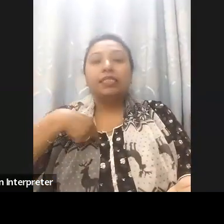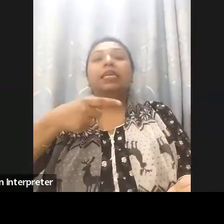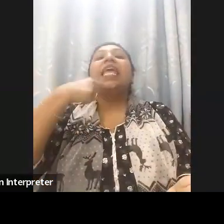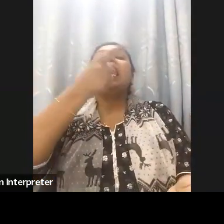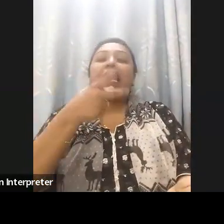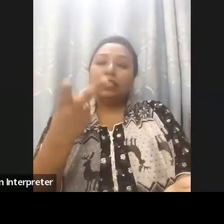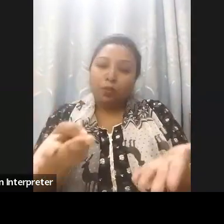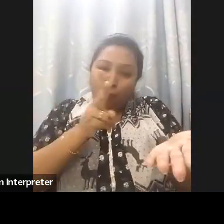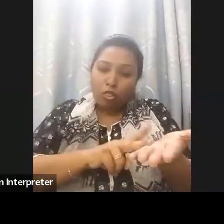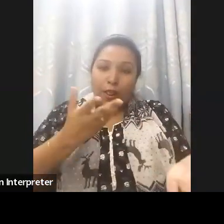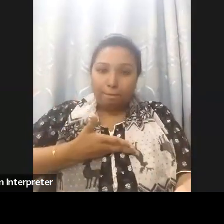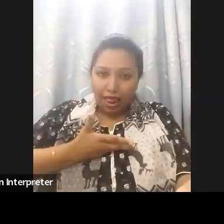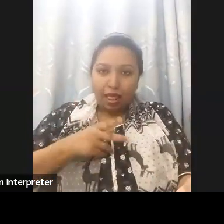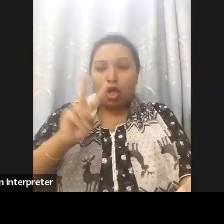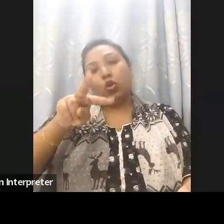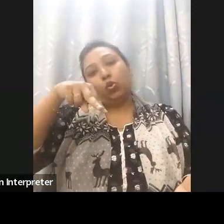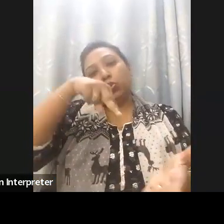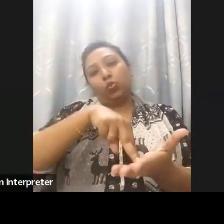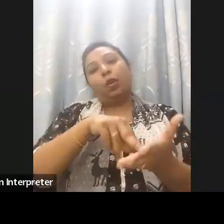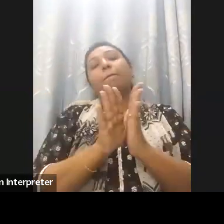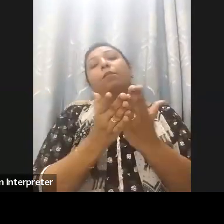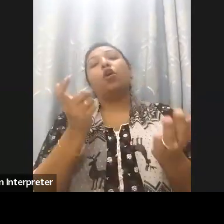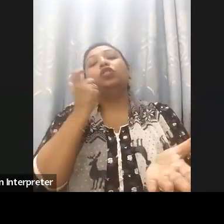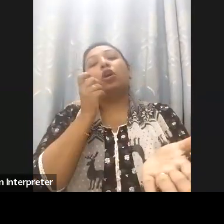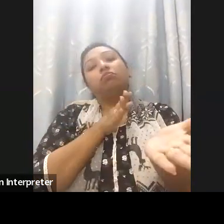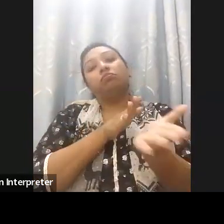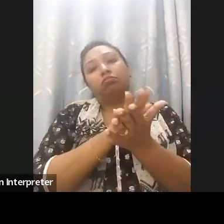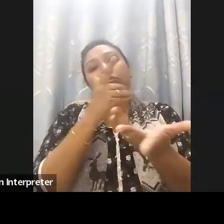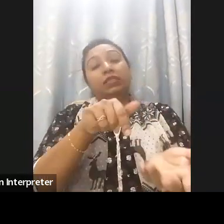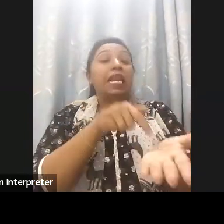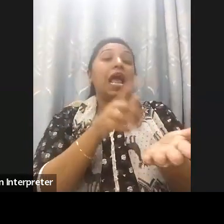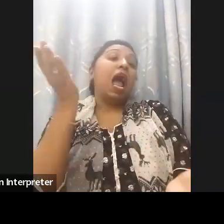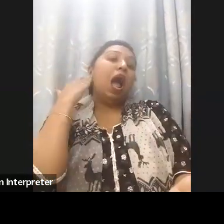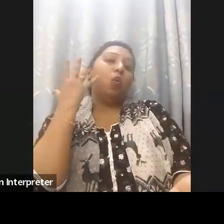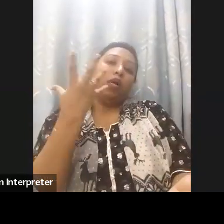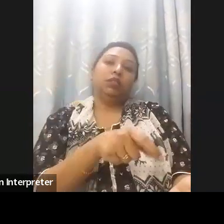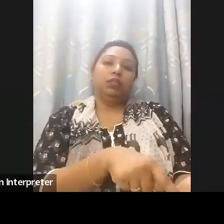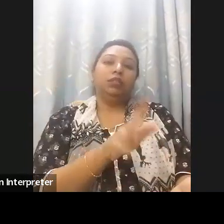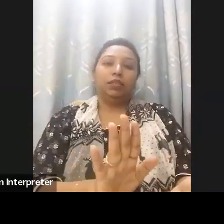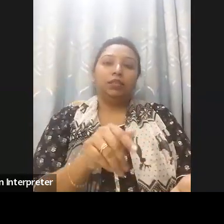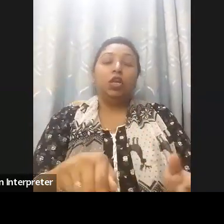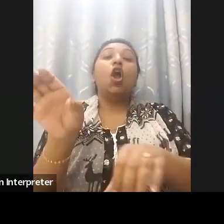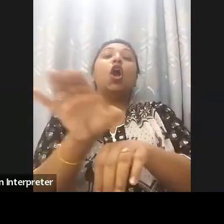and Bengali to Bengali version. It can be used through the computers mobile phones and